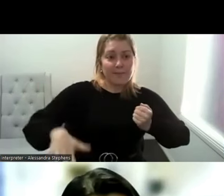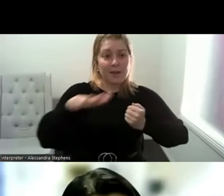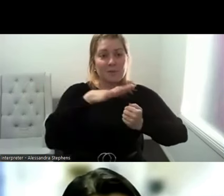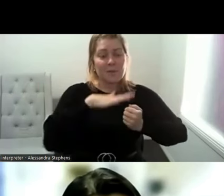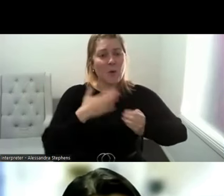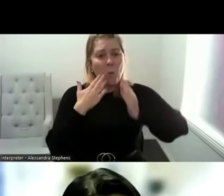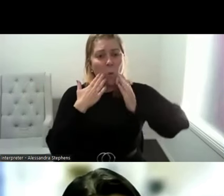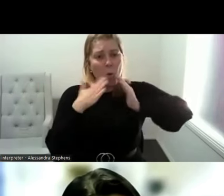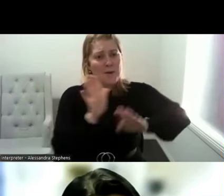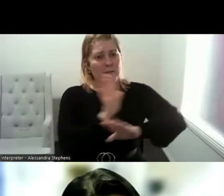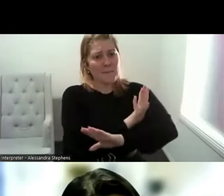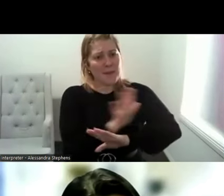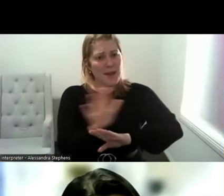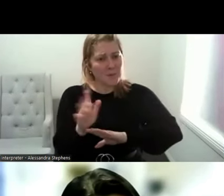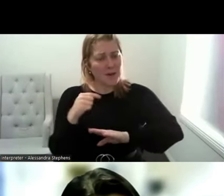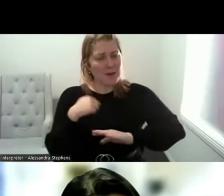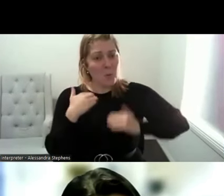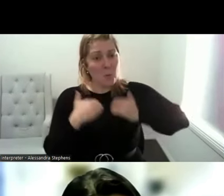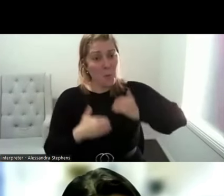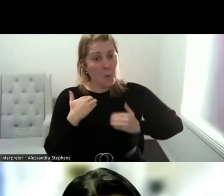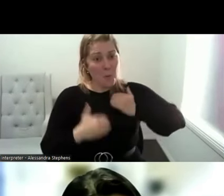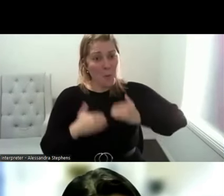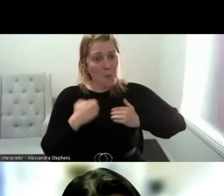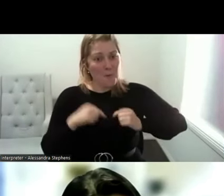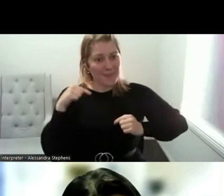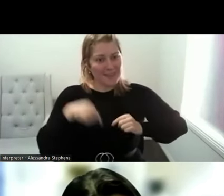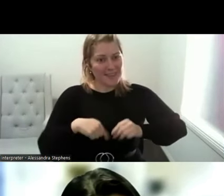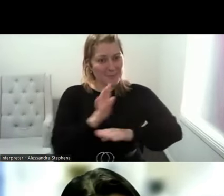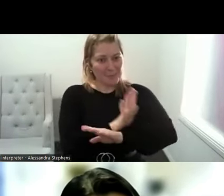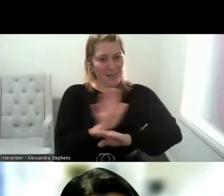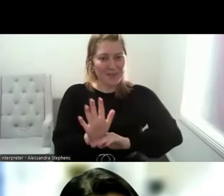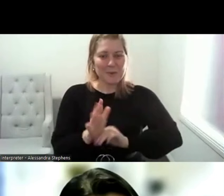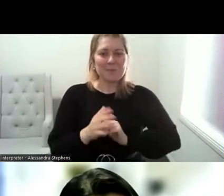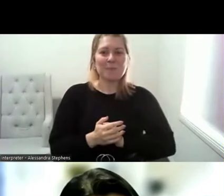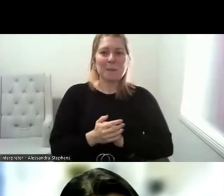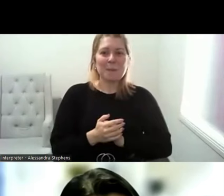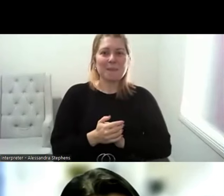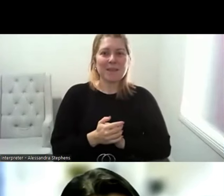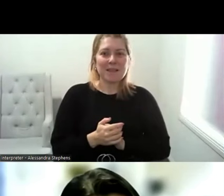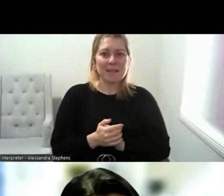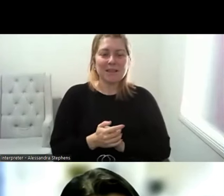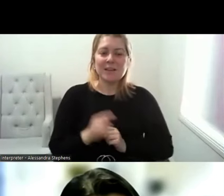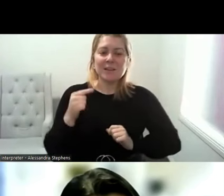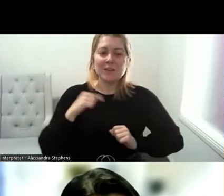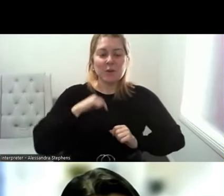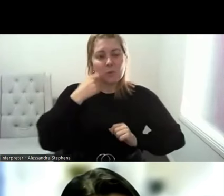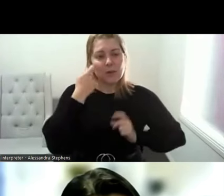amazing panel. I'm really excited for this part. So I'm keen to jump right into our discussion and